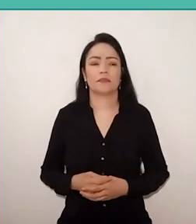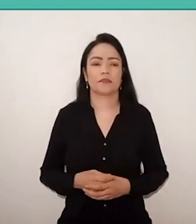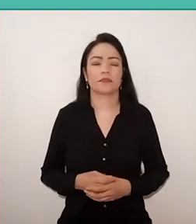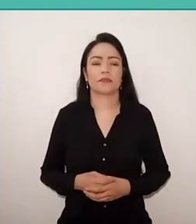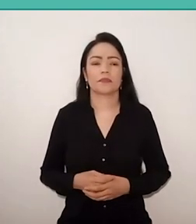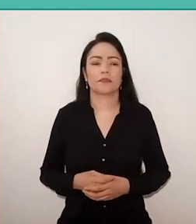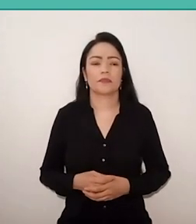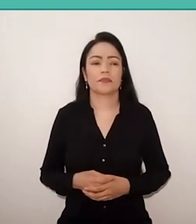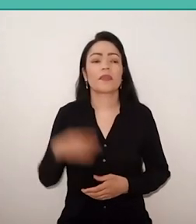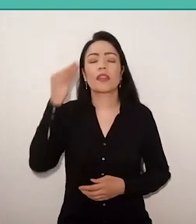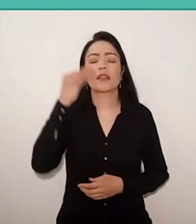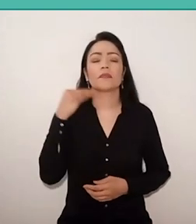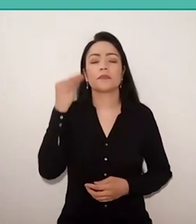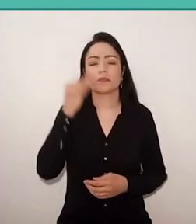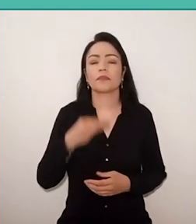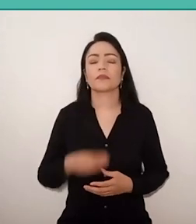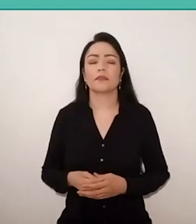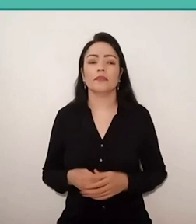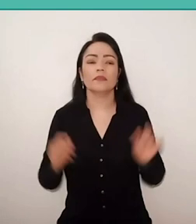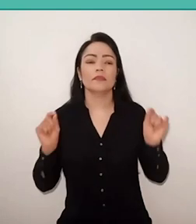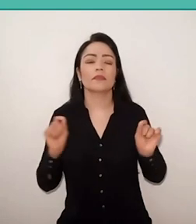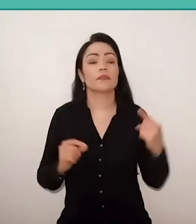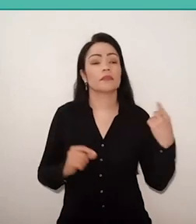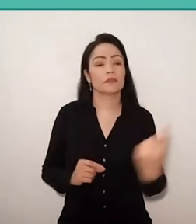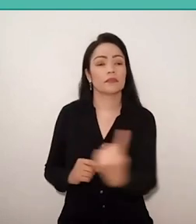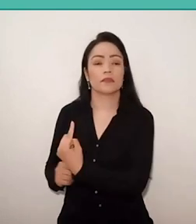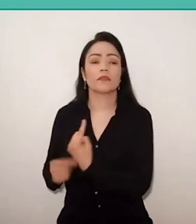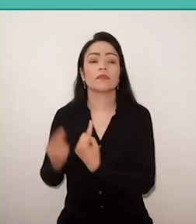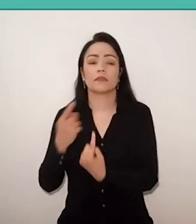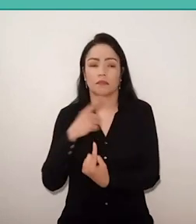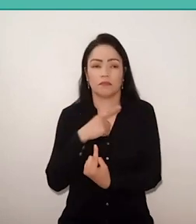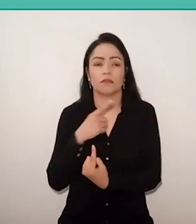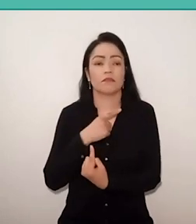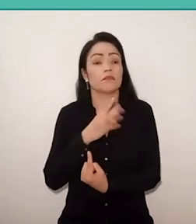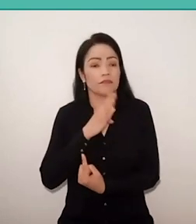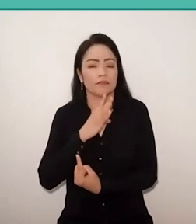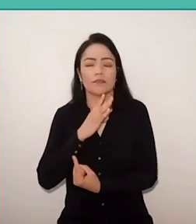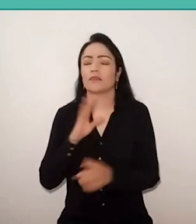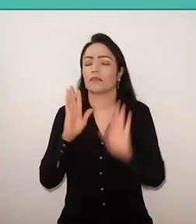from the experience that each of them has, of knowledge made that each one has.